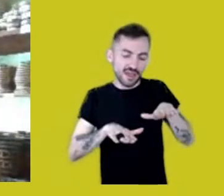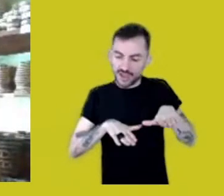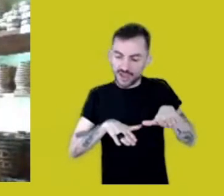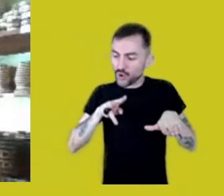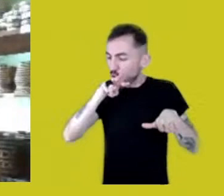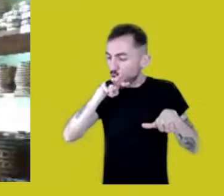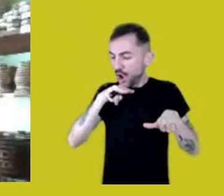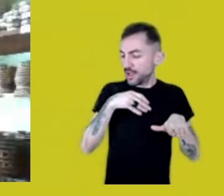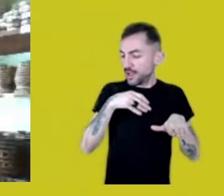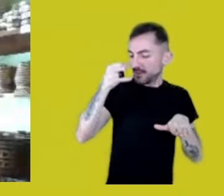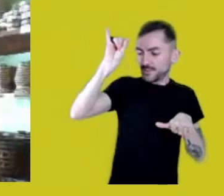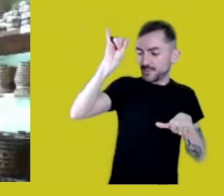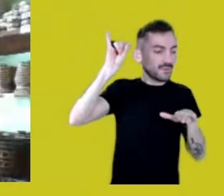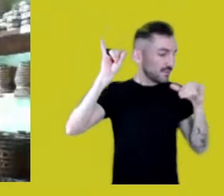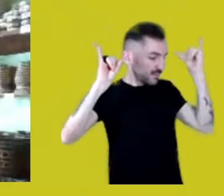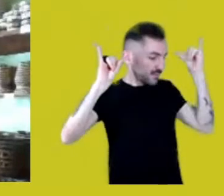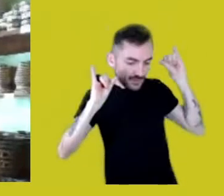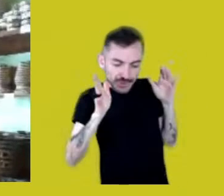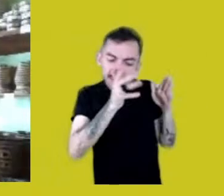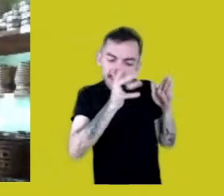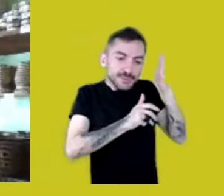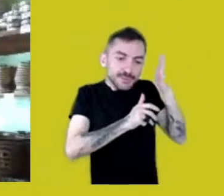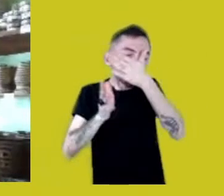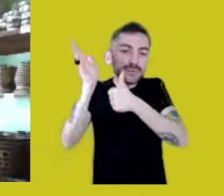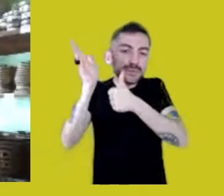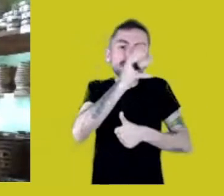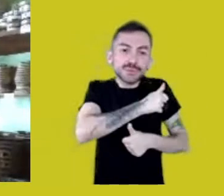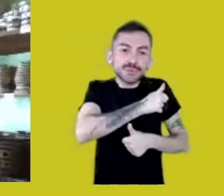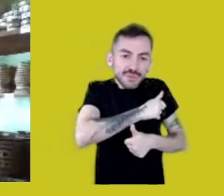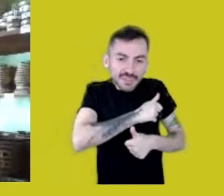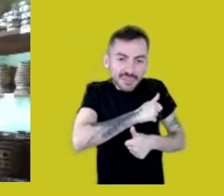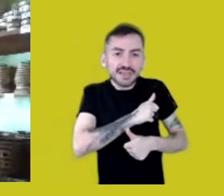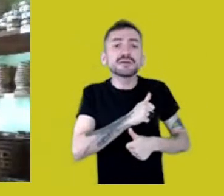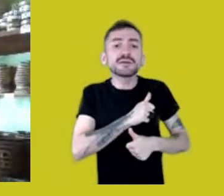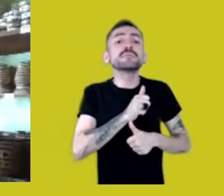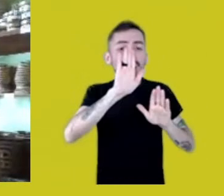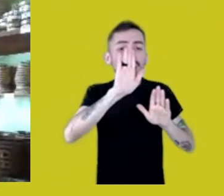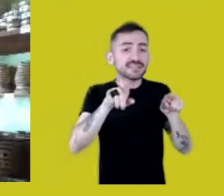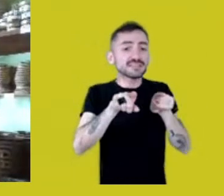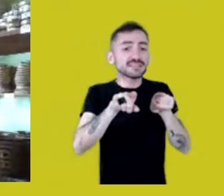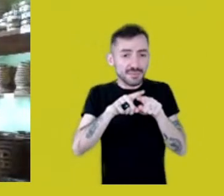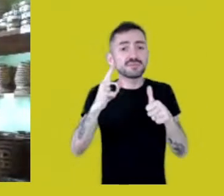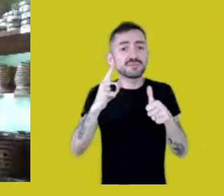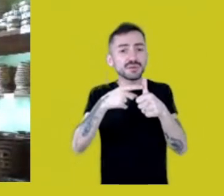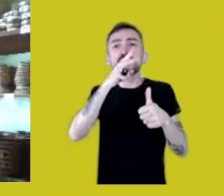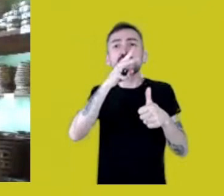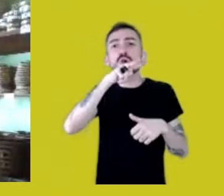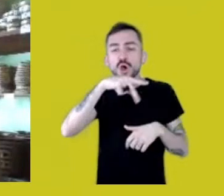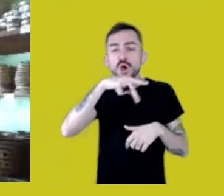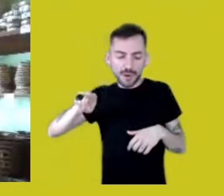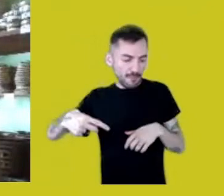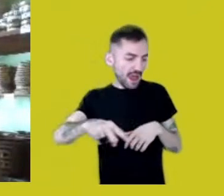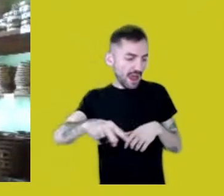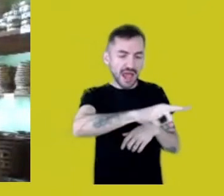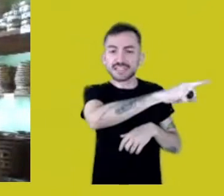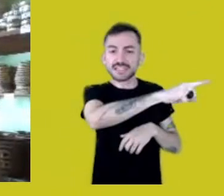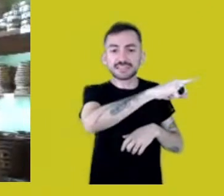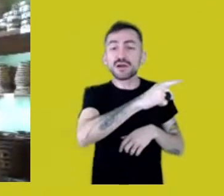letting it cross my path before I go on, because the territory isn’t only mine.